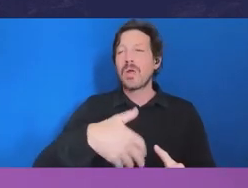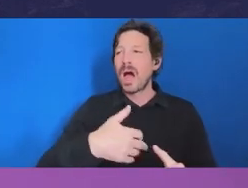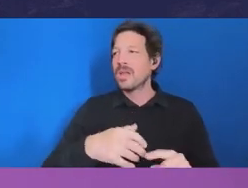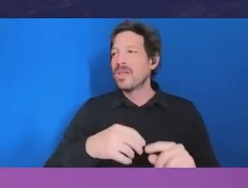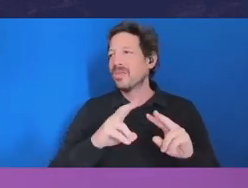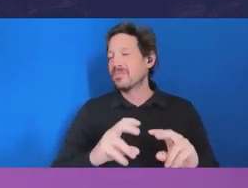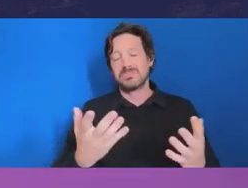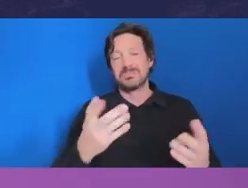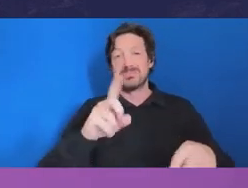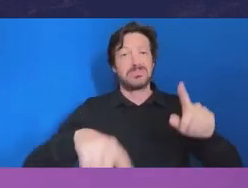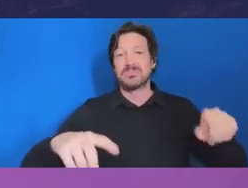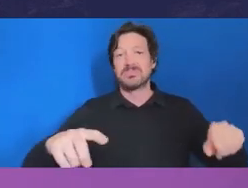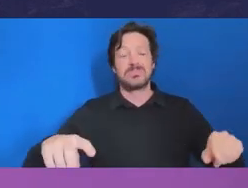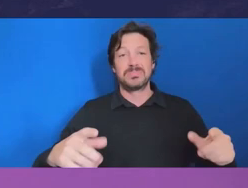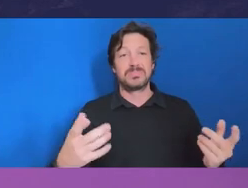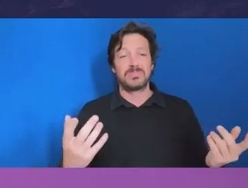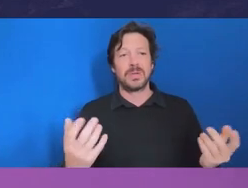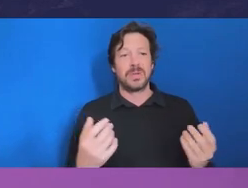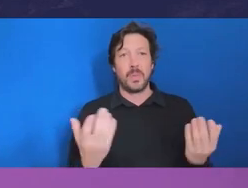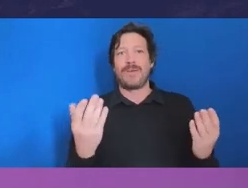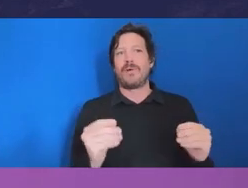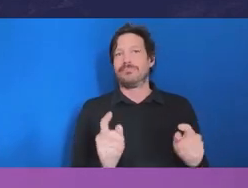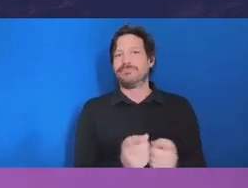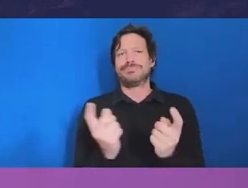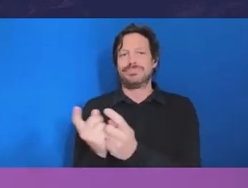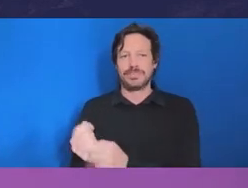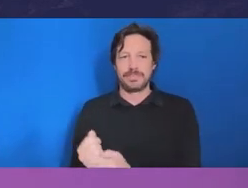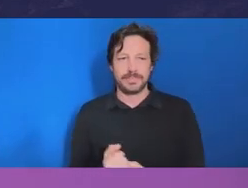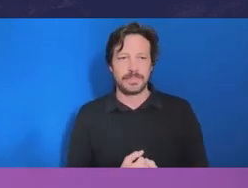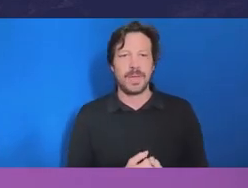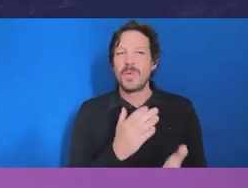You don’t need to have... it really depends on the skill set you bring.